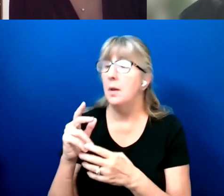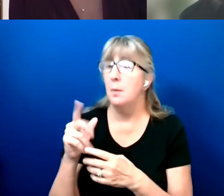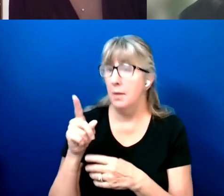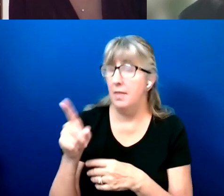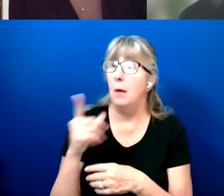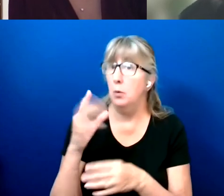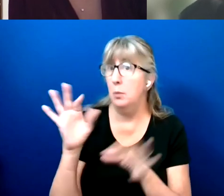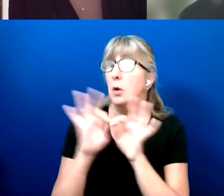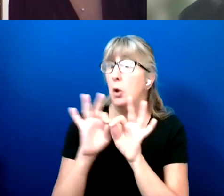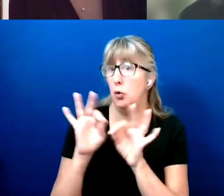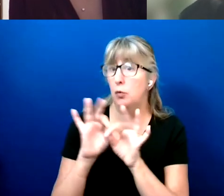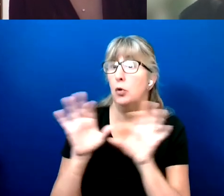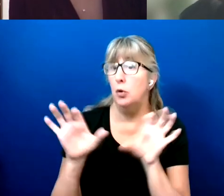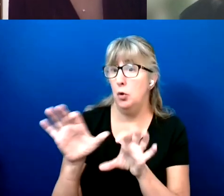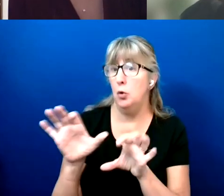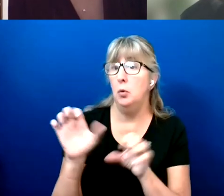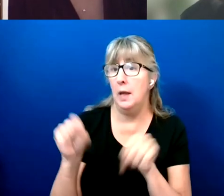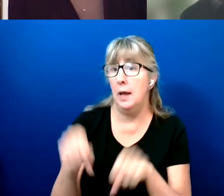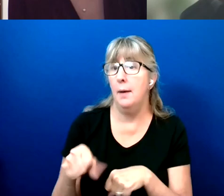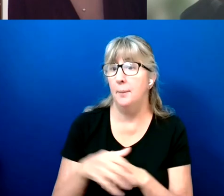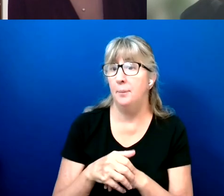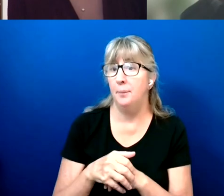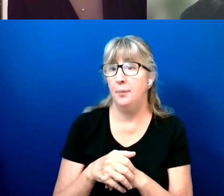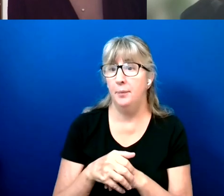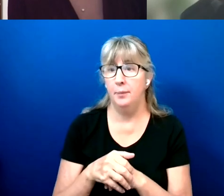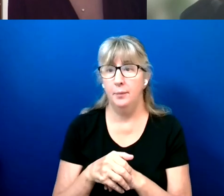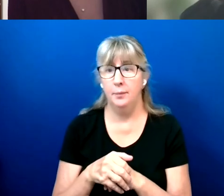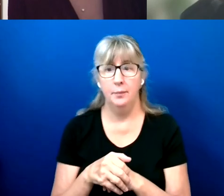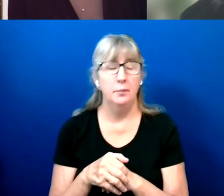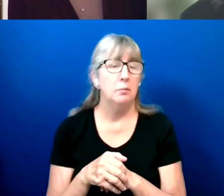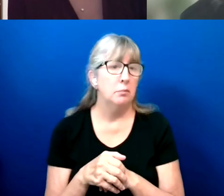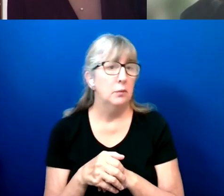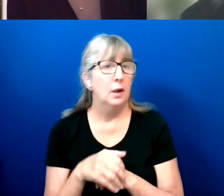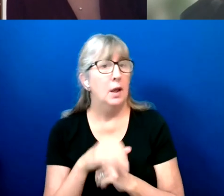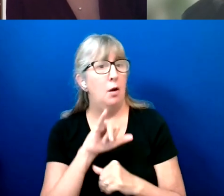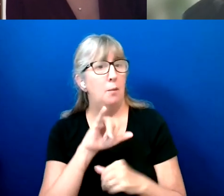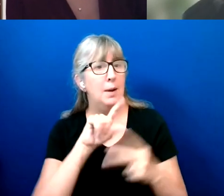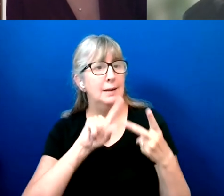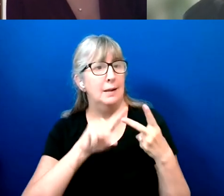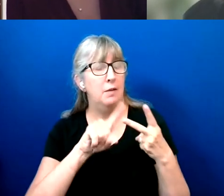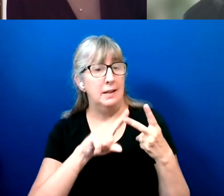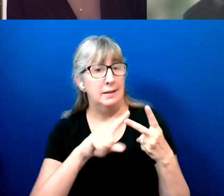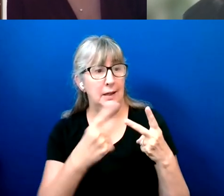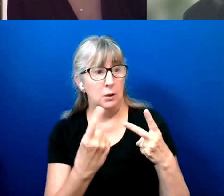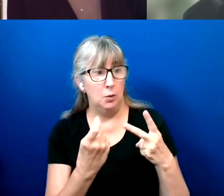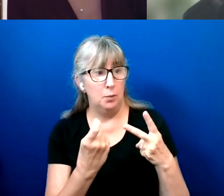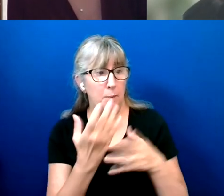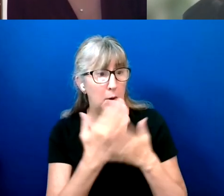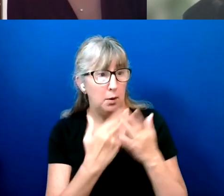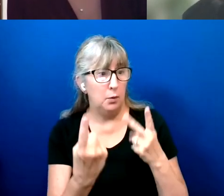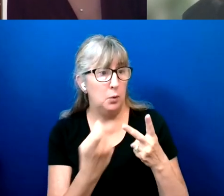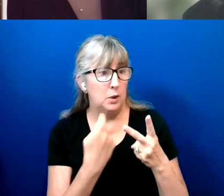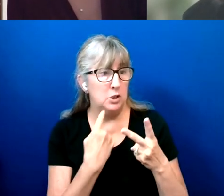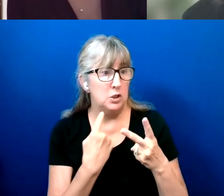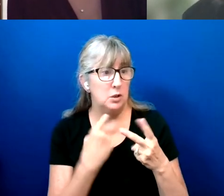And on the second question, I think we would have to think about that more.